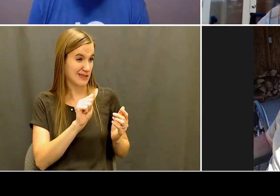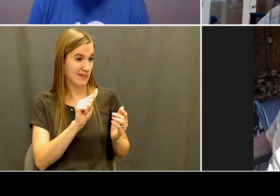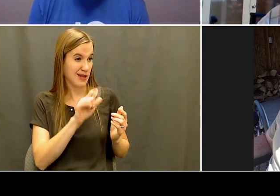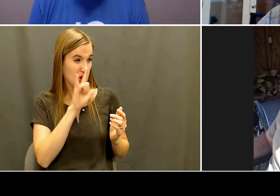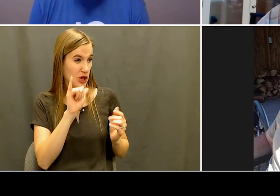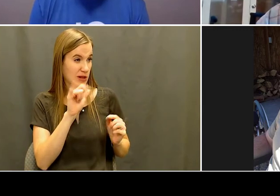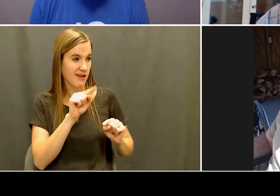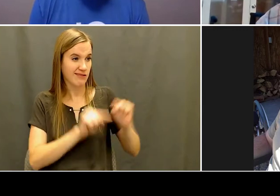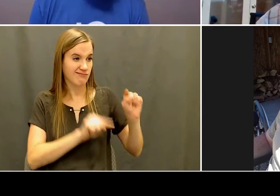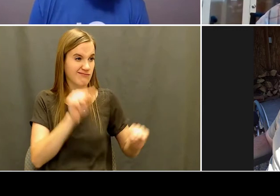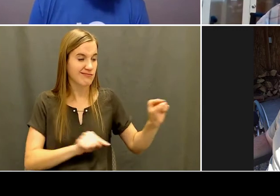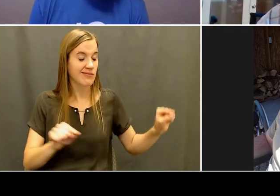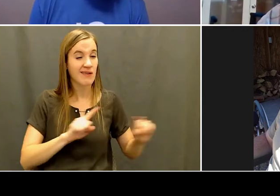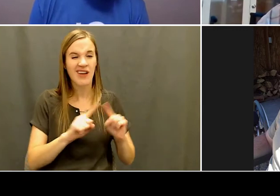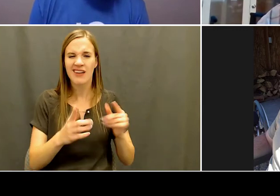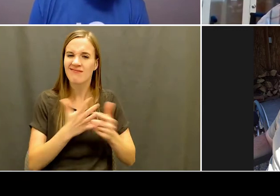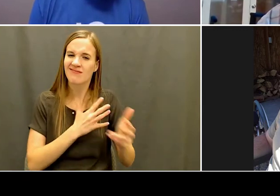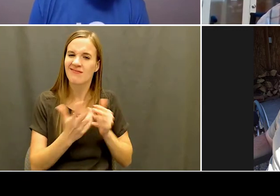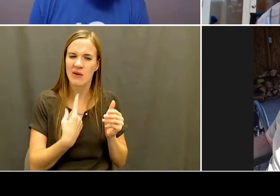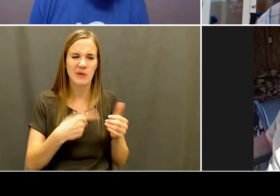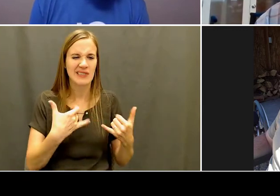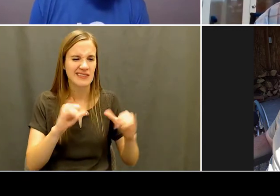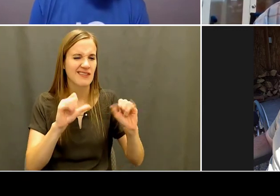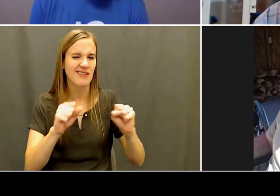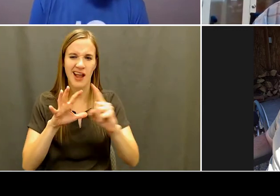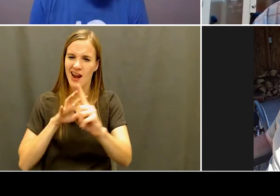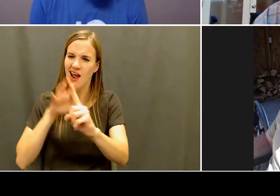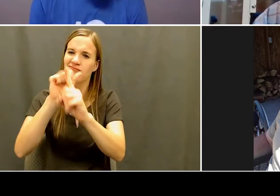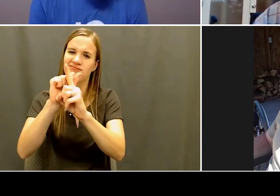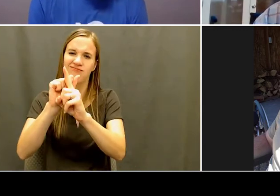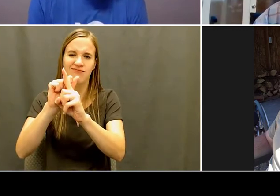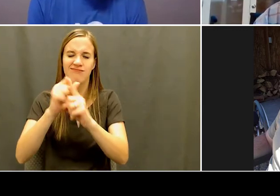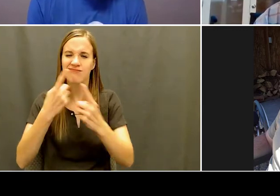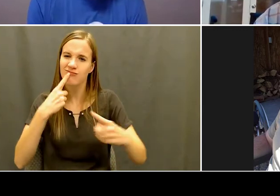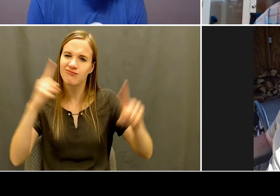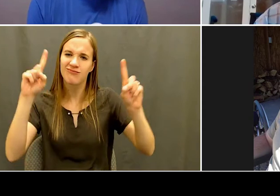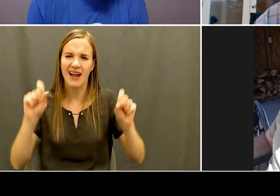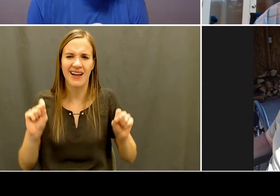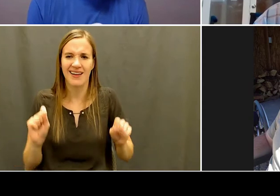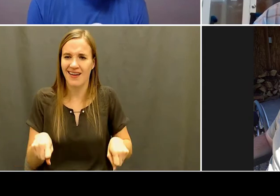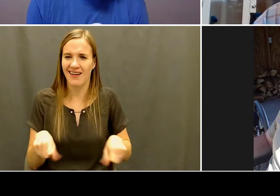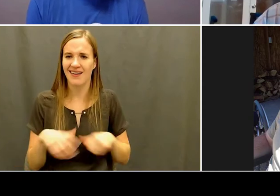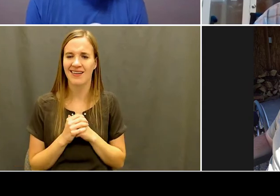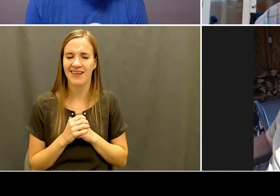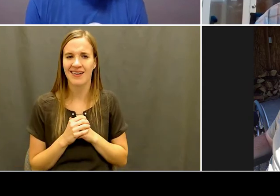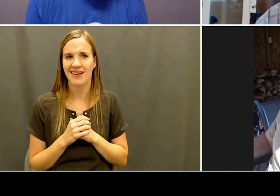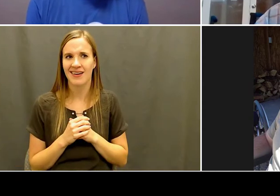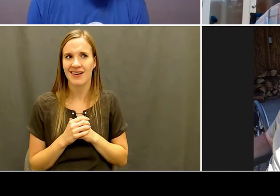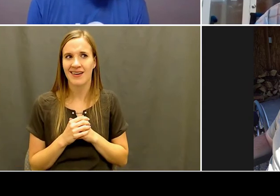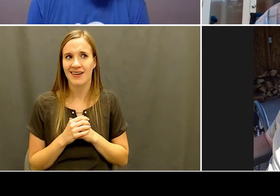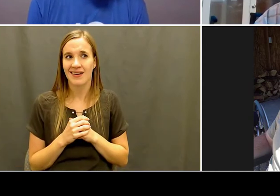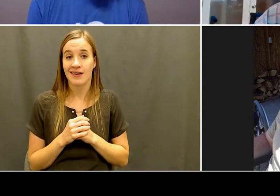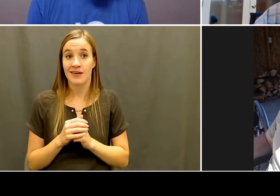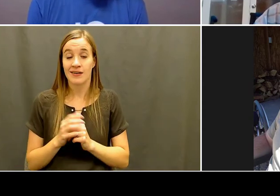been around sports, with my dad and stuff, but, you know, I didn't know that I was going to have the opportunities that